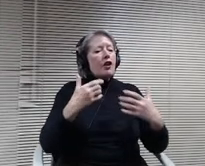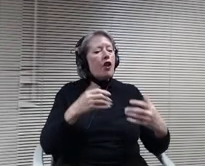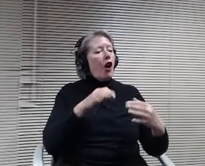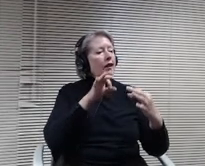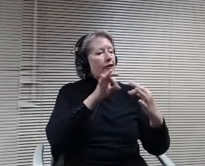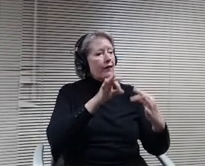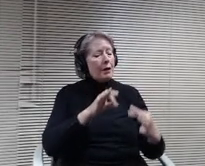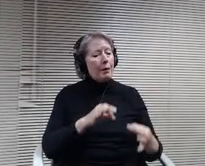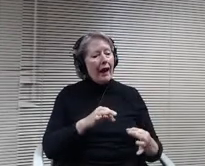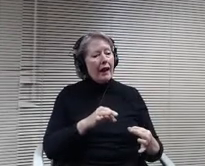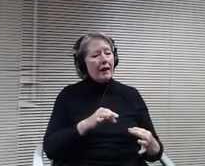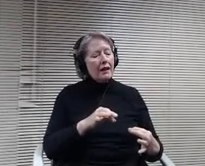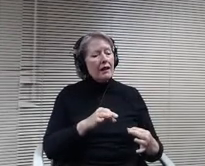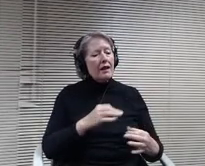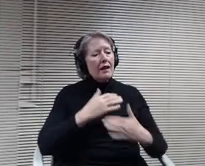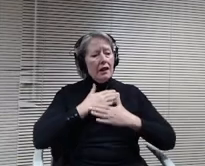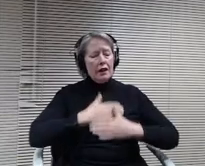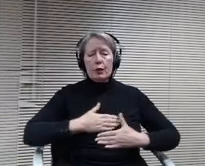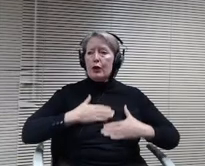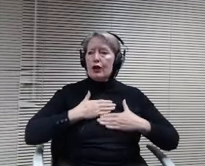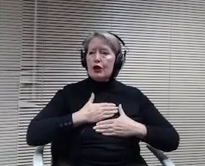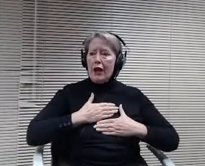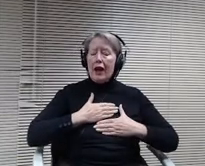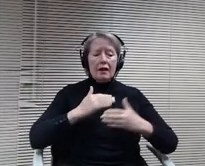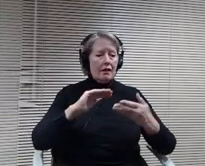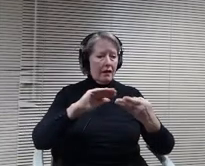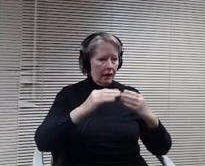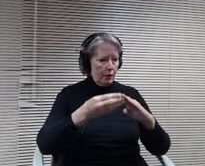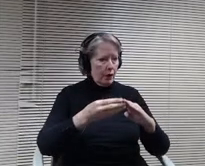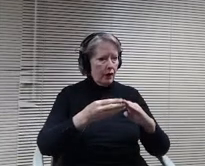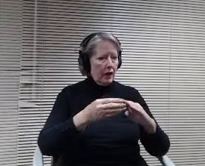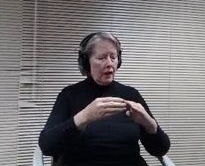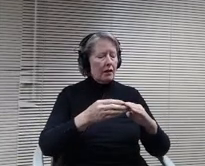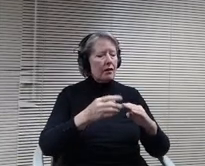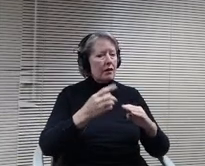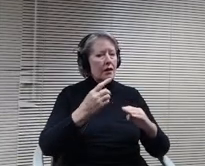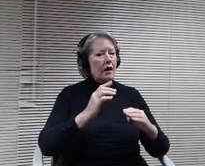different places and appreciate the Community's support of our work, an involvement in the update,